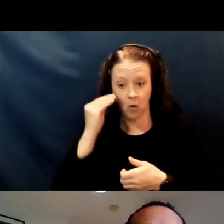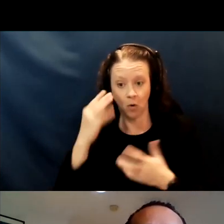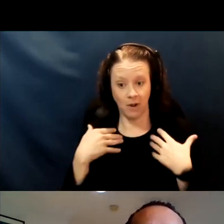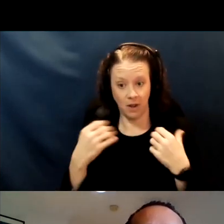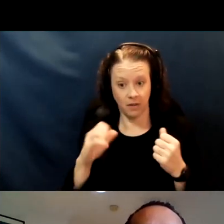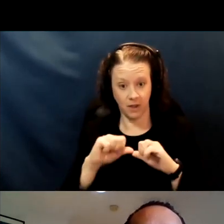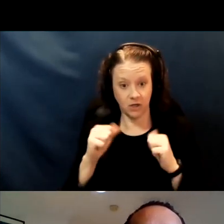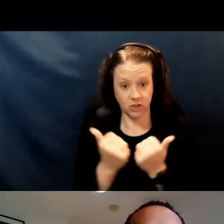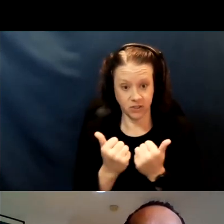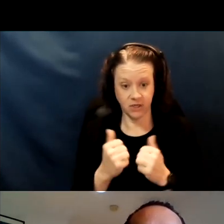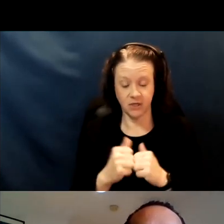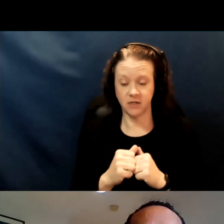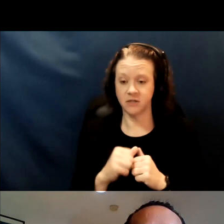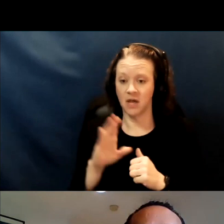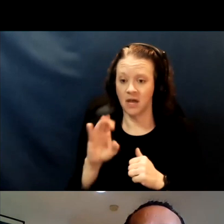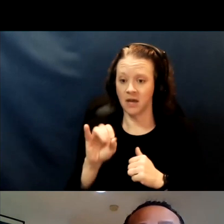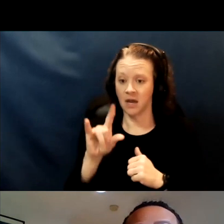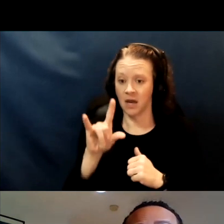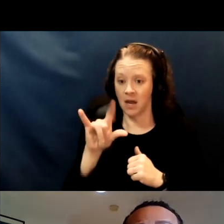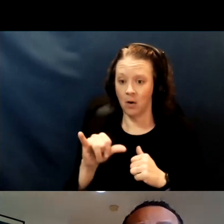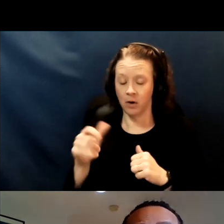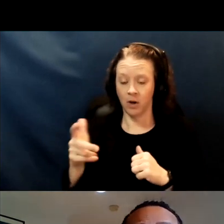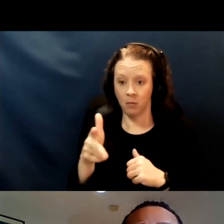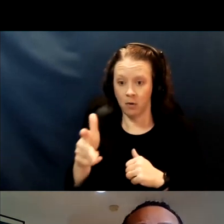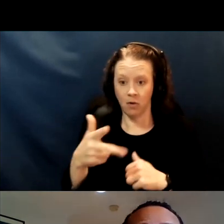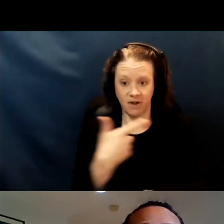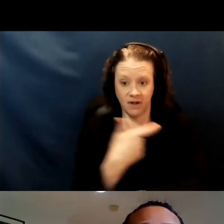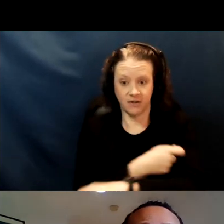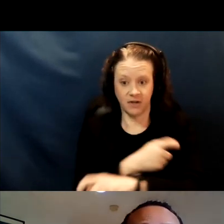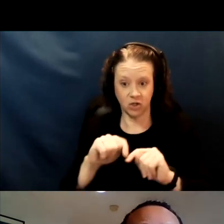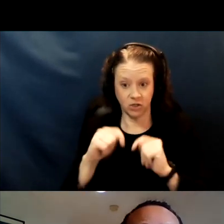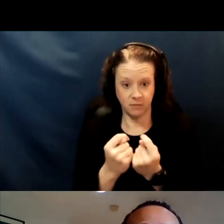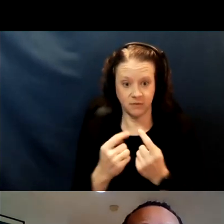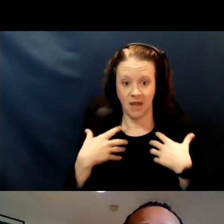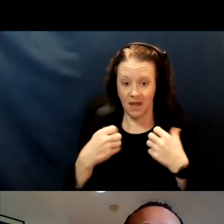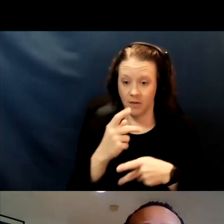county mobile vaccination teams, healthcare for the homeless, as well as CBO teams.